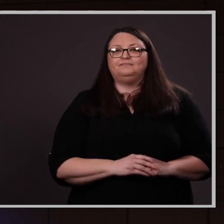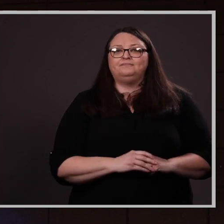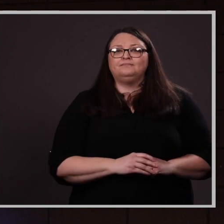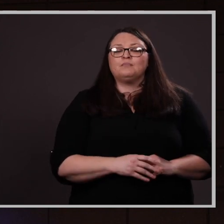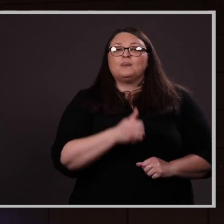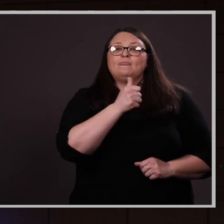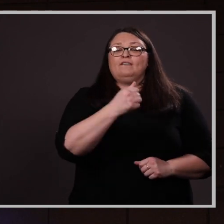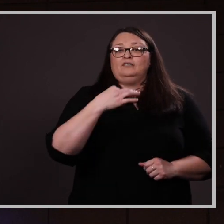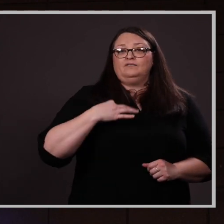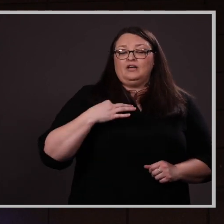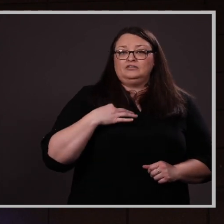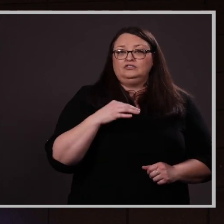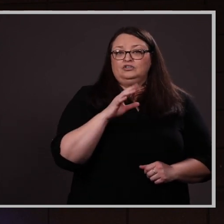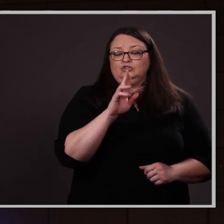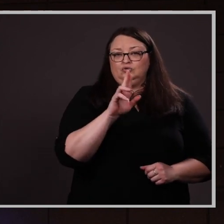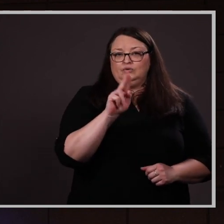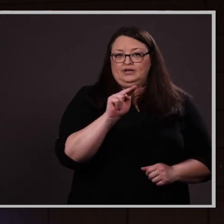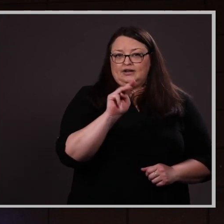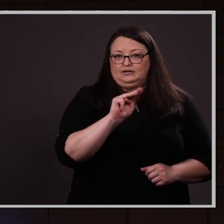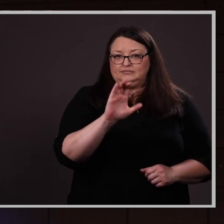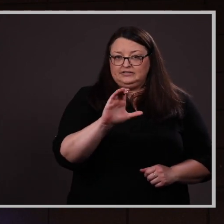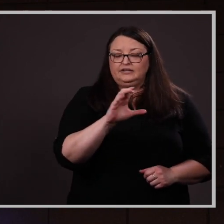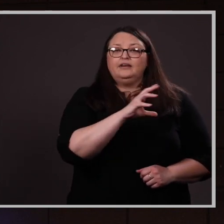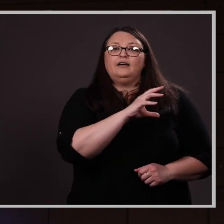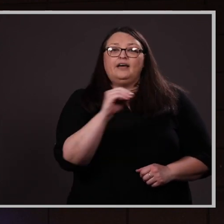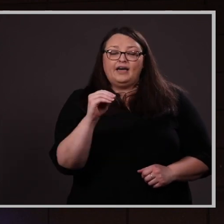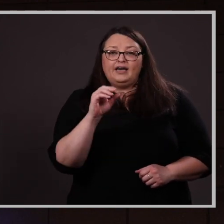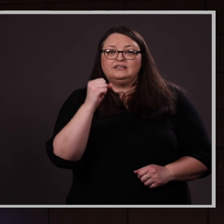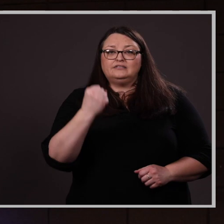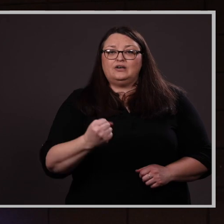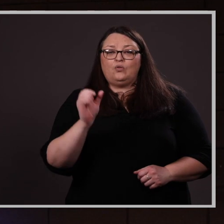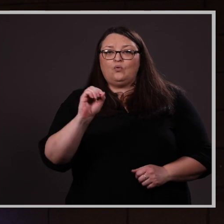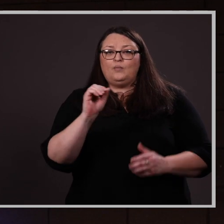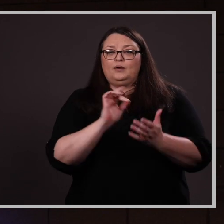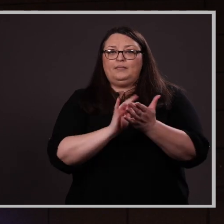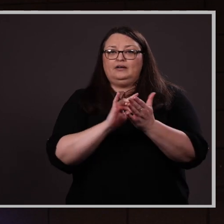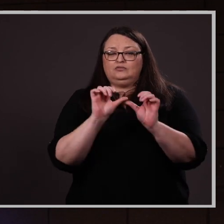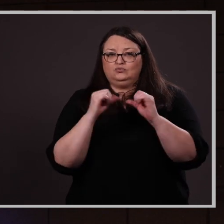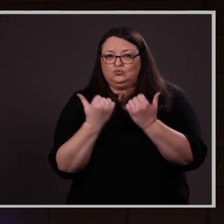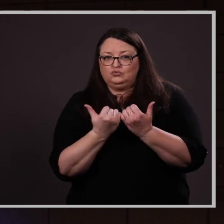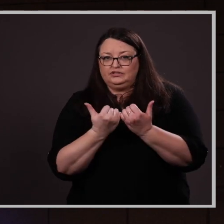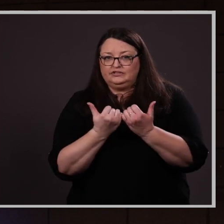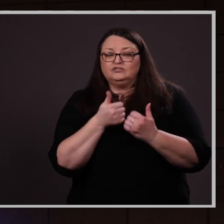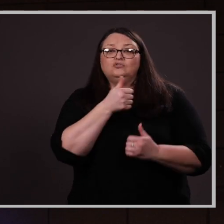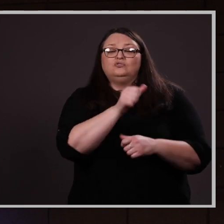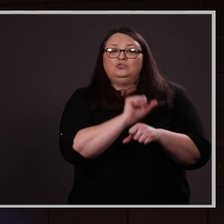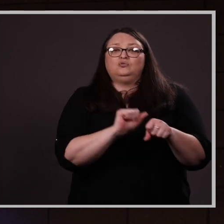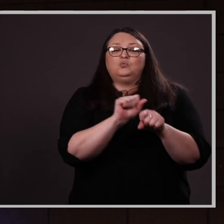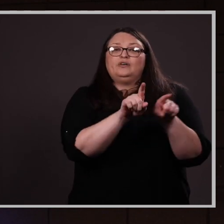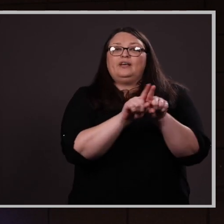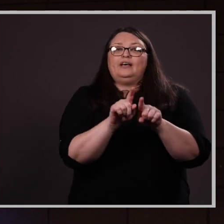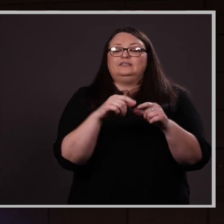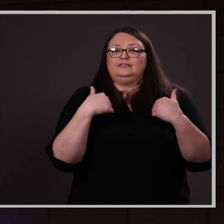at UNMC and at South Omaha Medical Associates, worked as an animal caretaker in a lab here